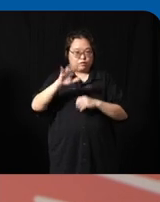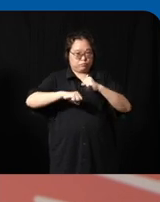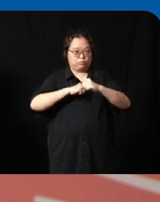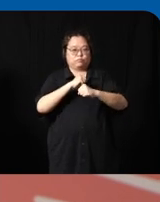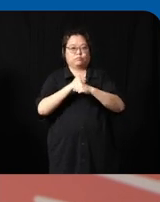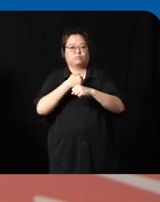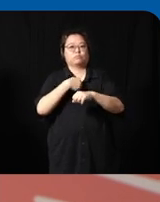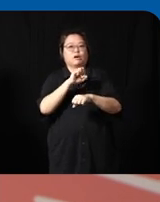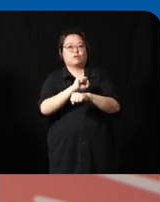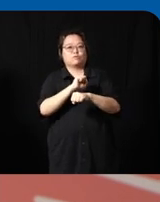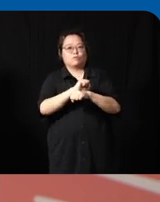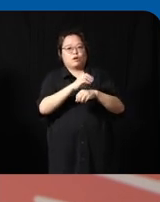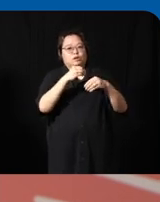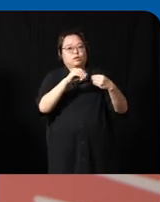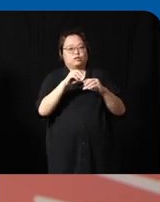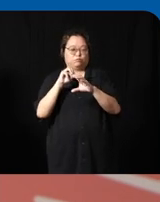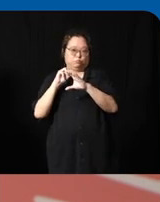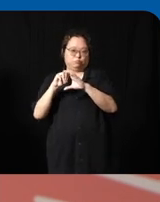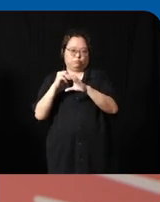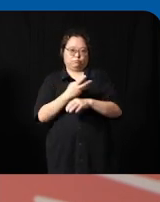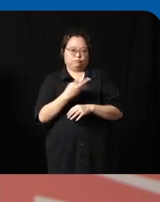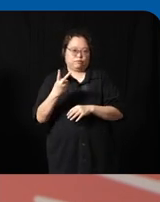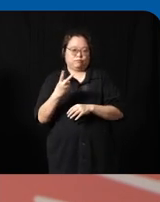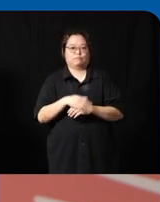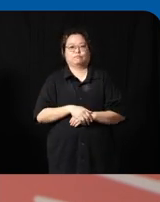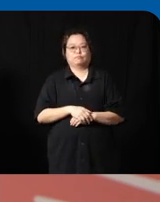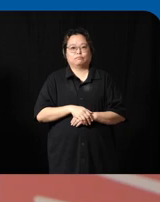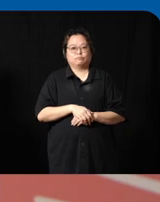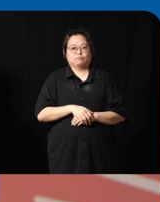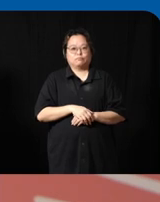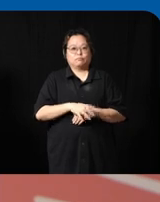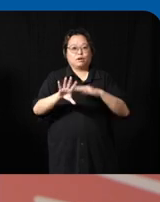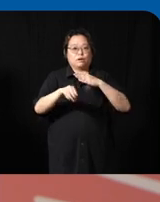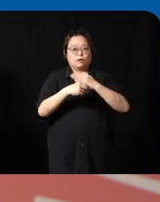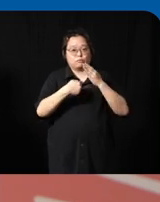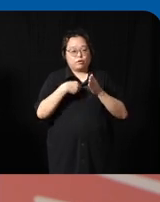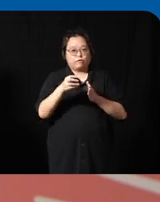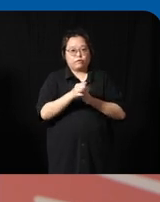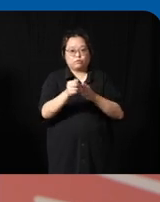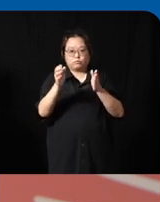is more towards sales and marketing in addition to that I am also the leader for the employee